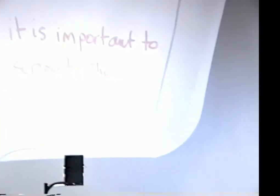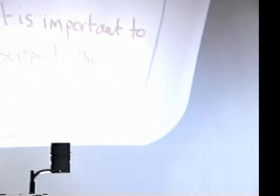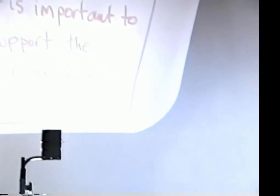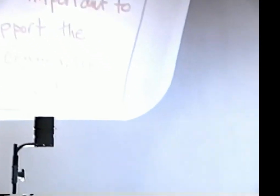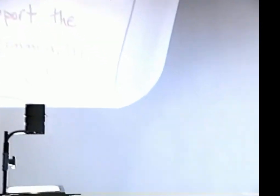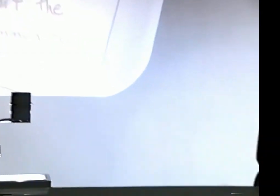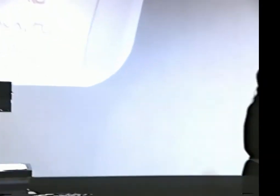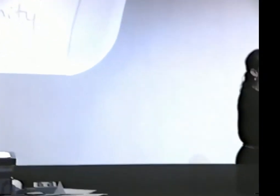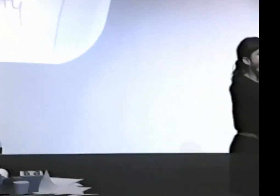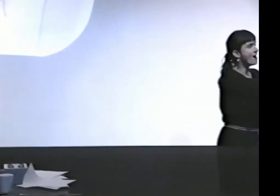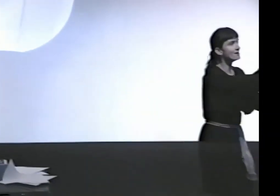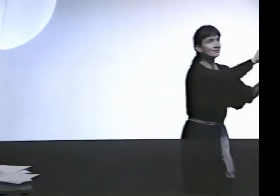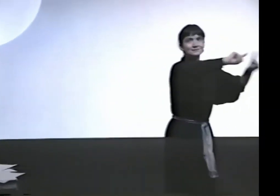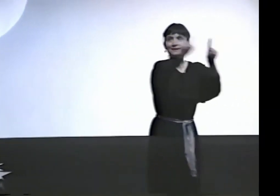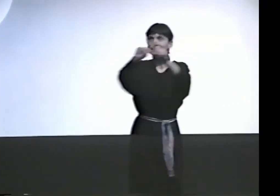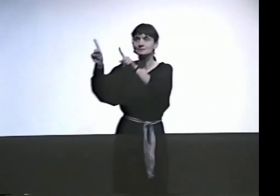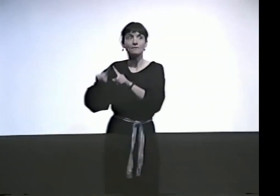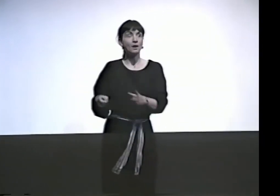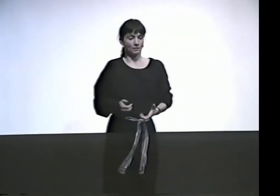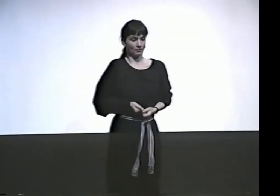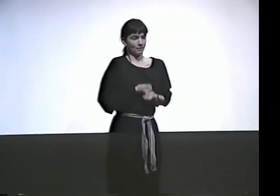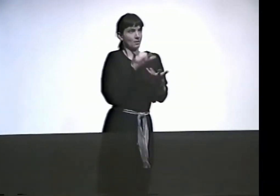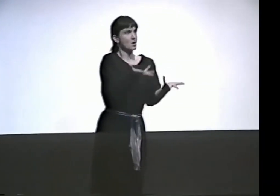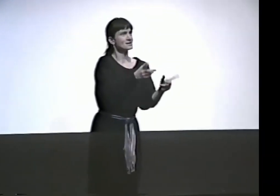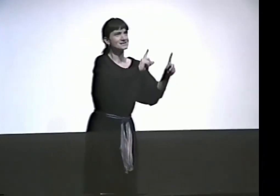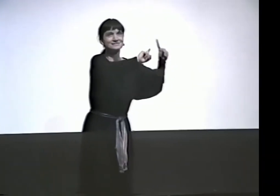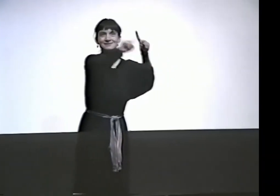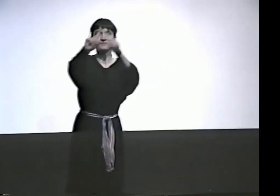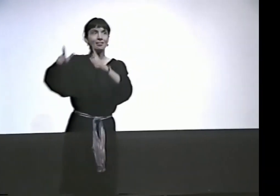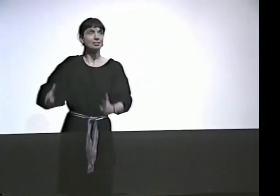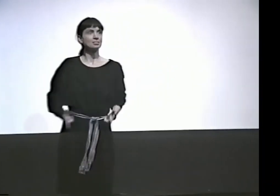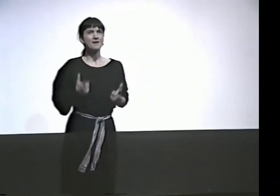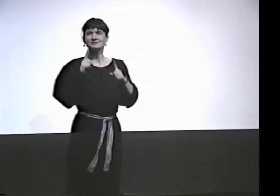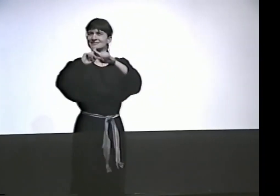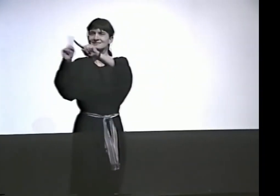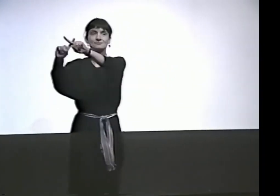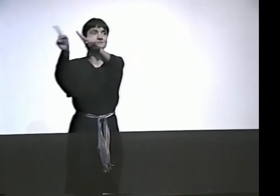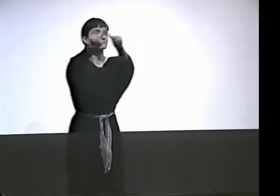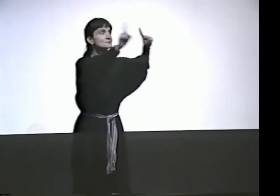AND ALL THE DIFFERENT PERSPECTIVES AND ALL THE DIFFERENT ART FORMS WITHIN YOUR COMMUNITY.